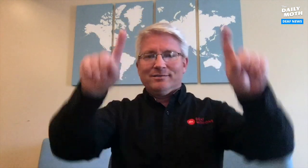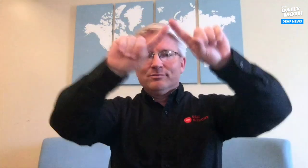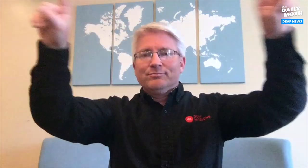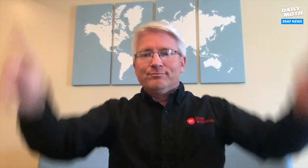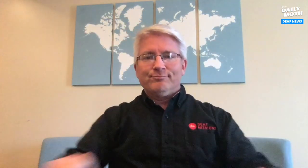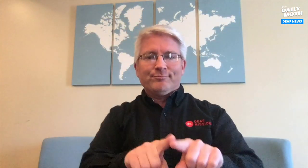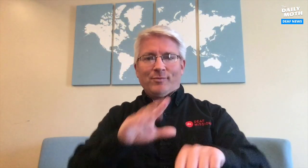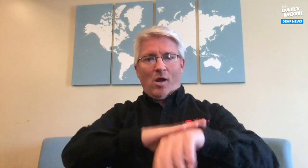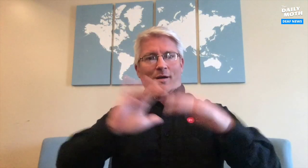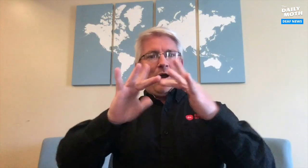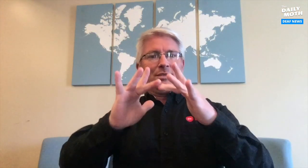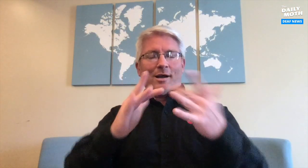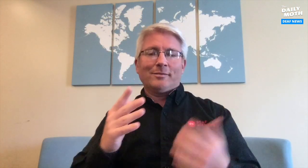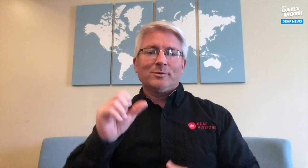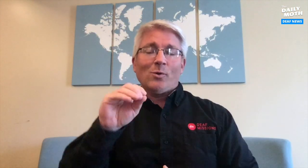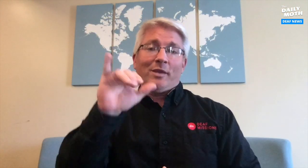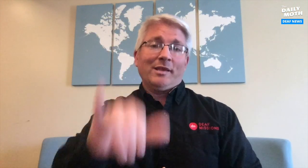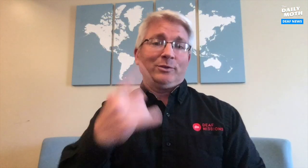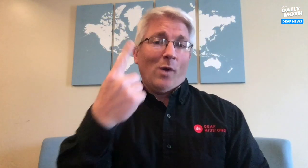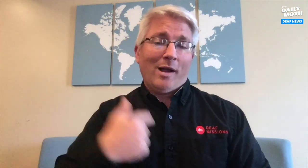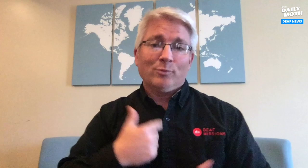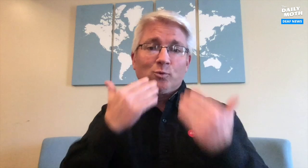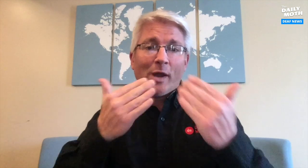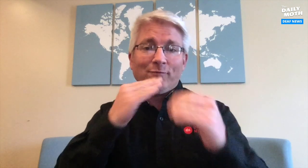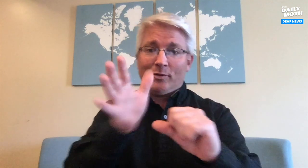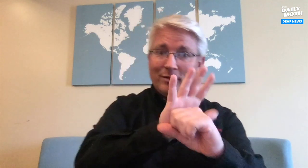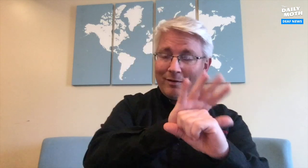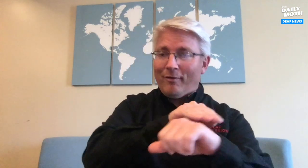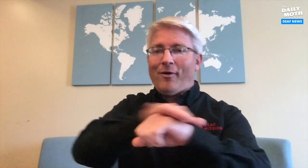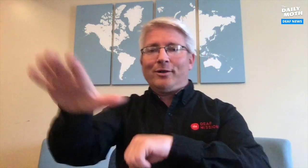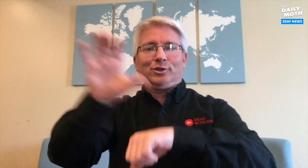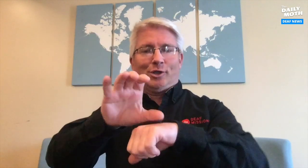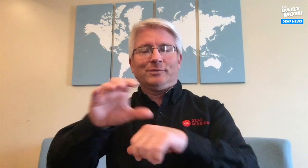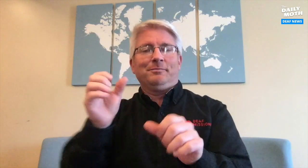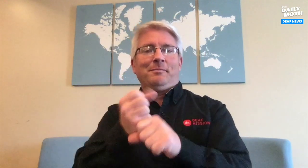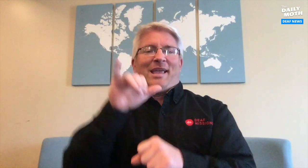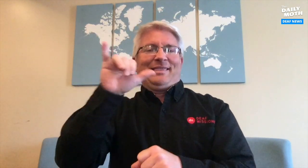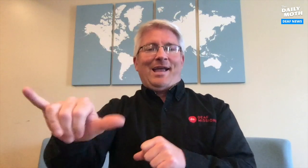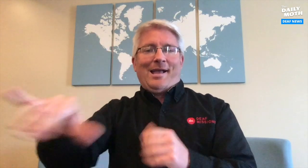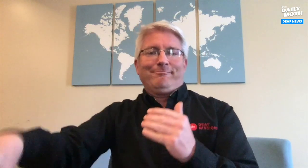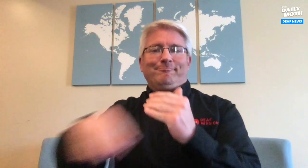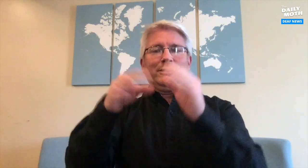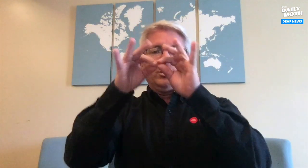the screen online. So that's one thing I'm grateful for when it comes to coronavirus because it influenced